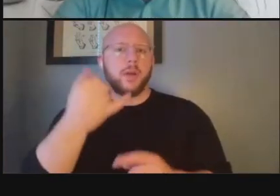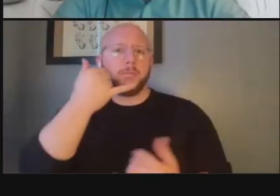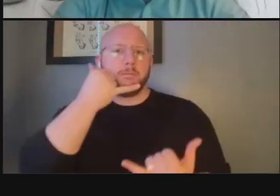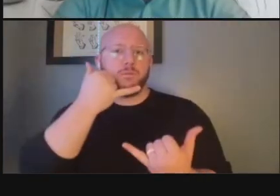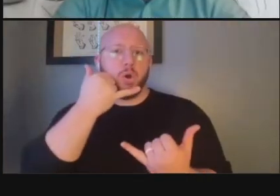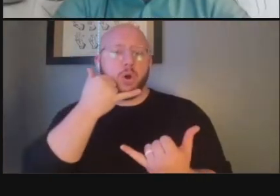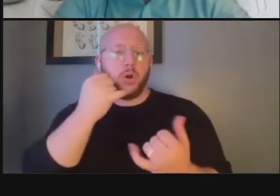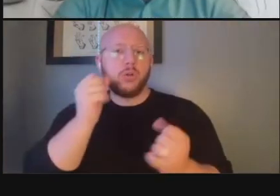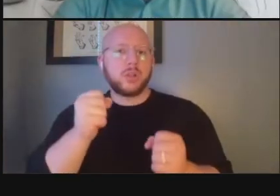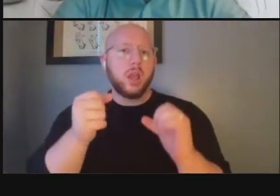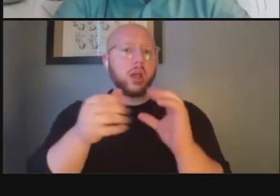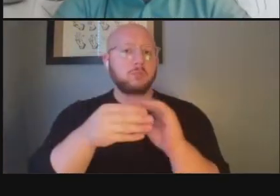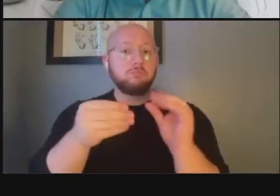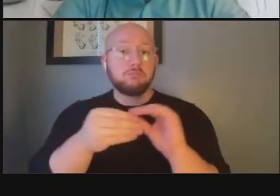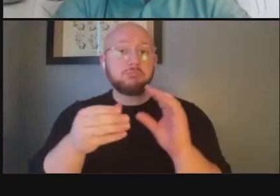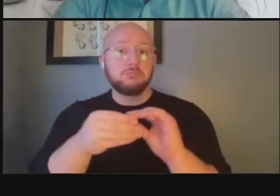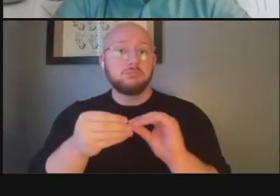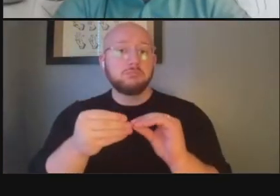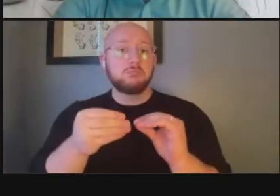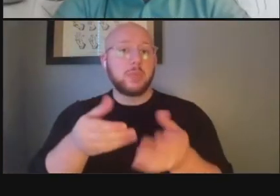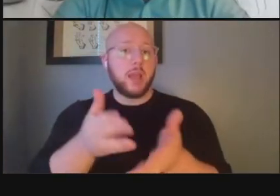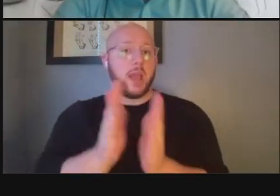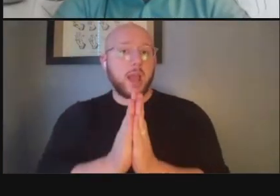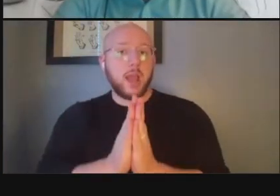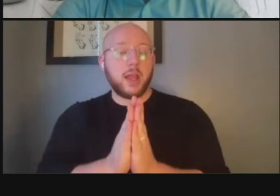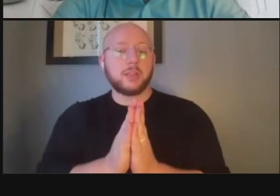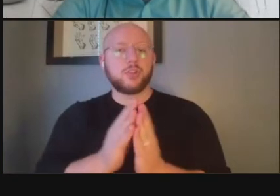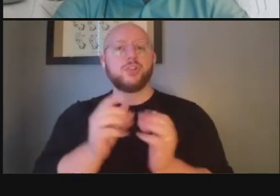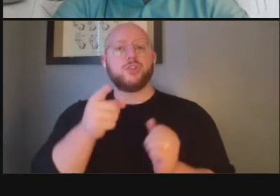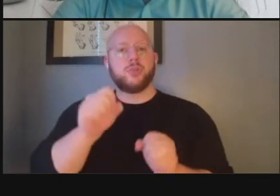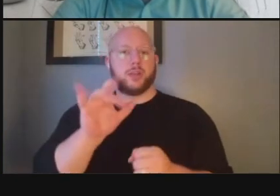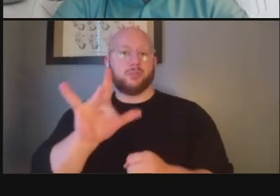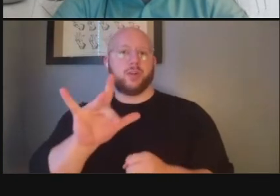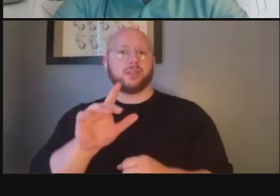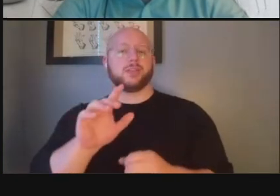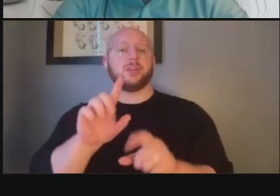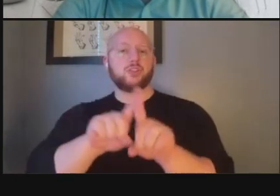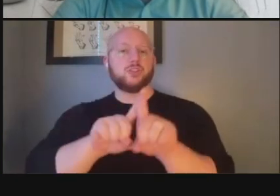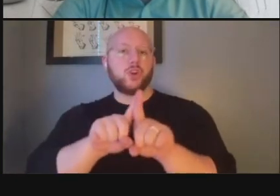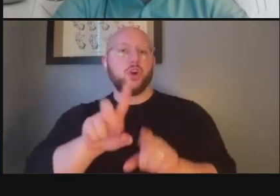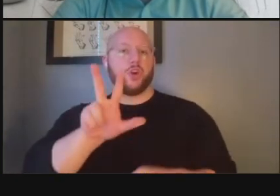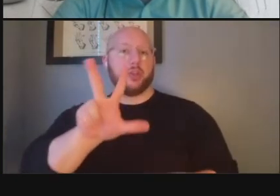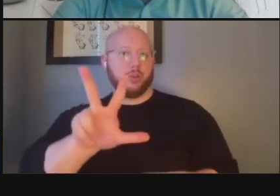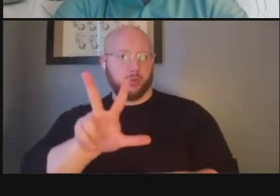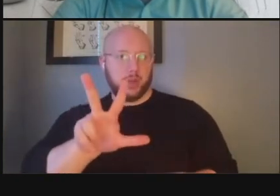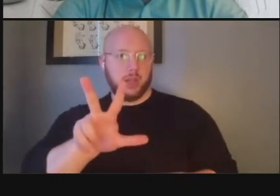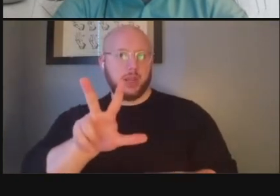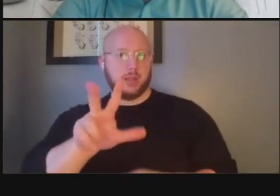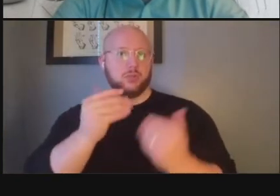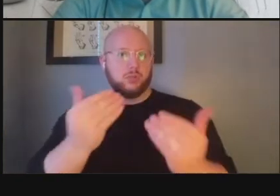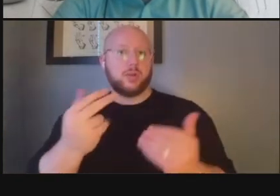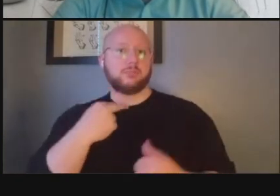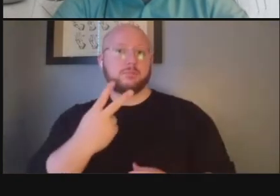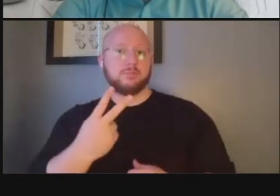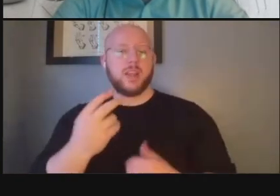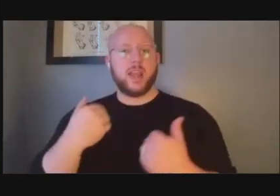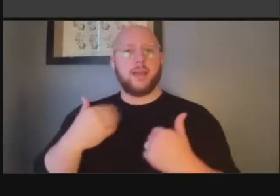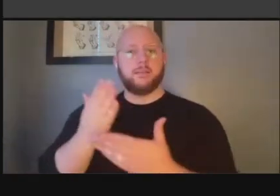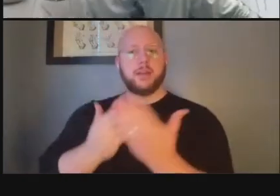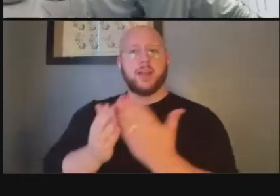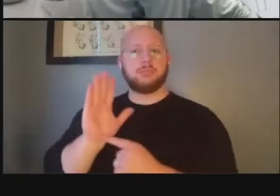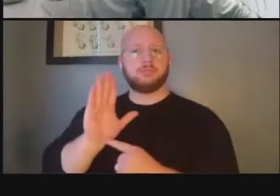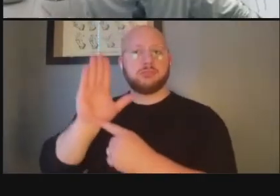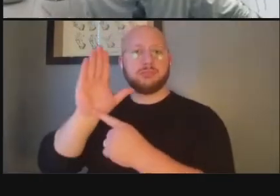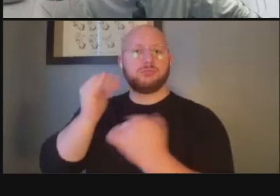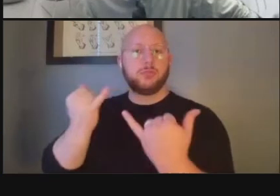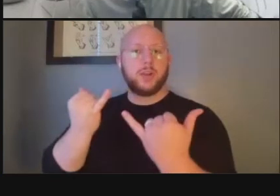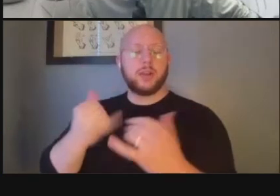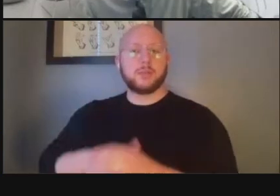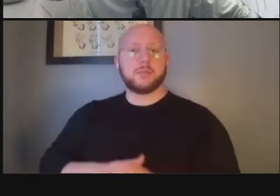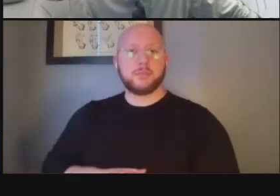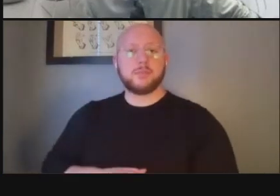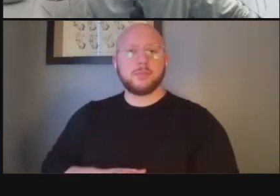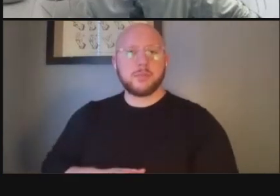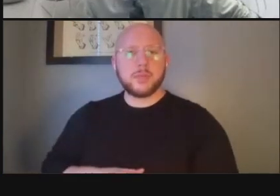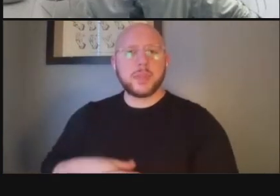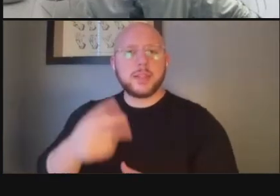the phone but you can press star 3 to do that there's a hand raised now i see it i do see a